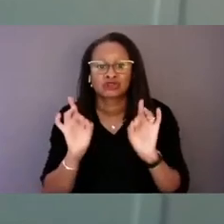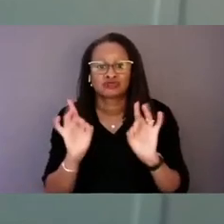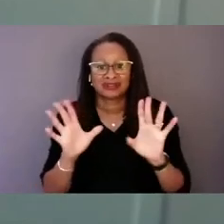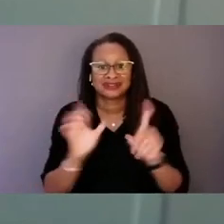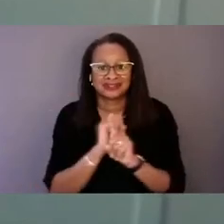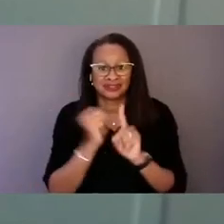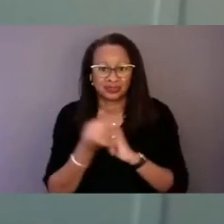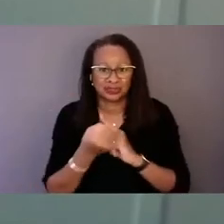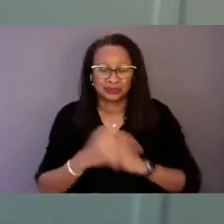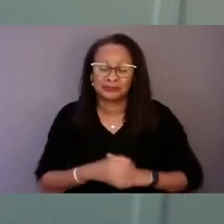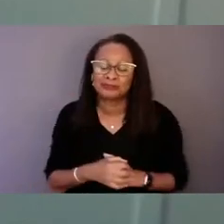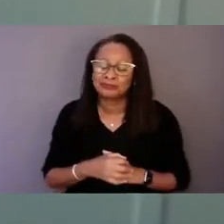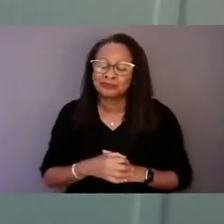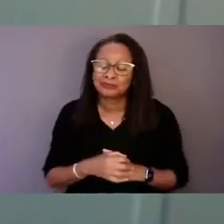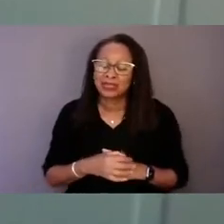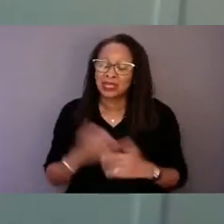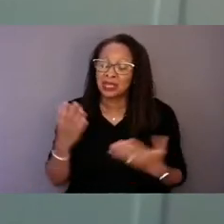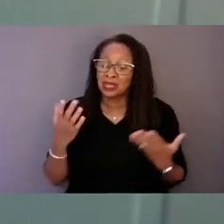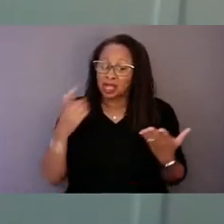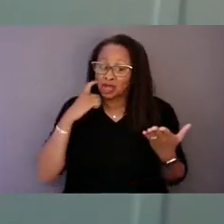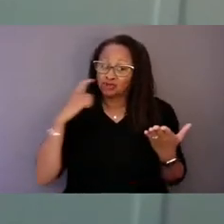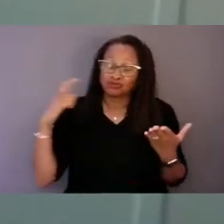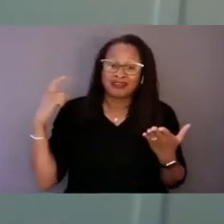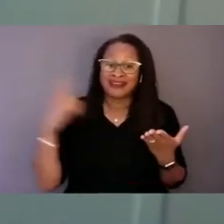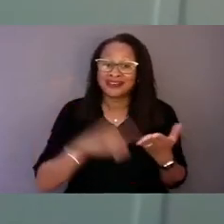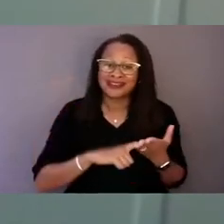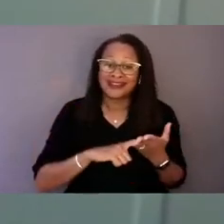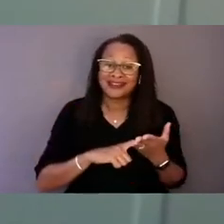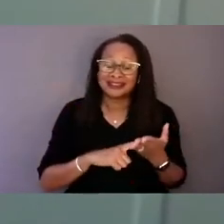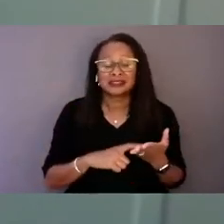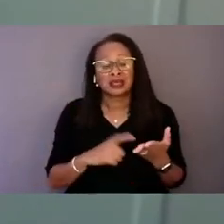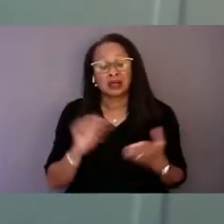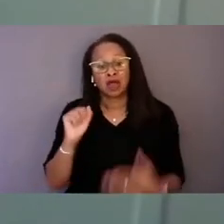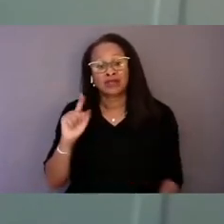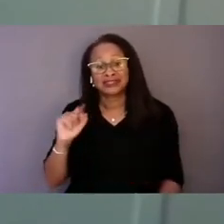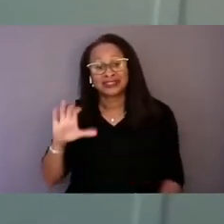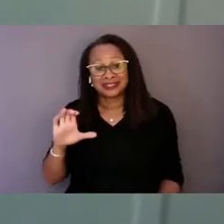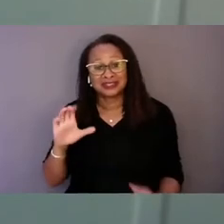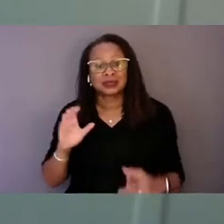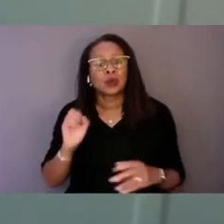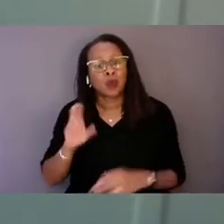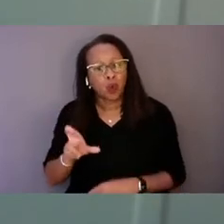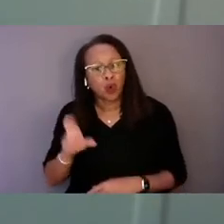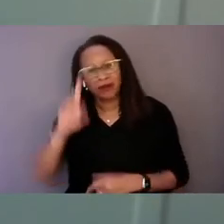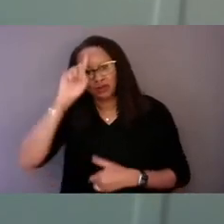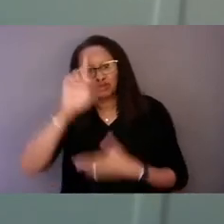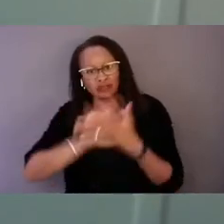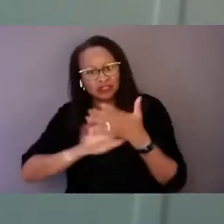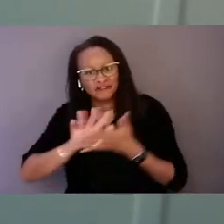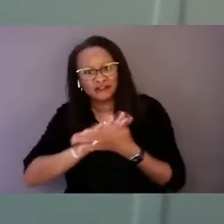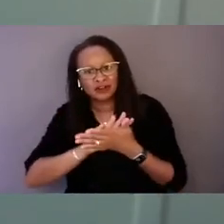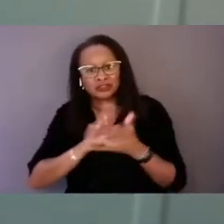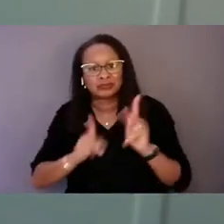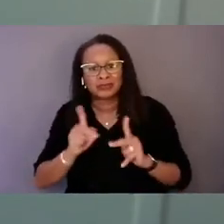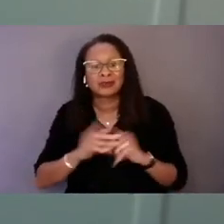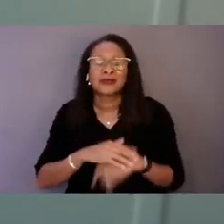It must be recognized that autistic people or neurodiverse people in general experience the world differently.